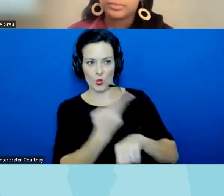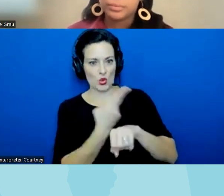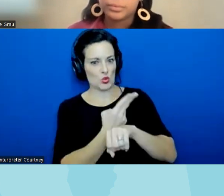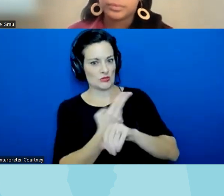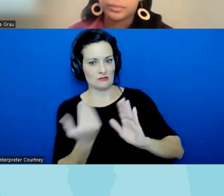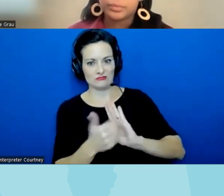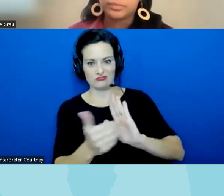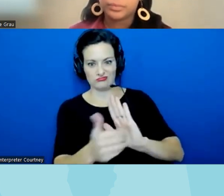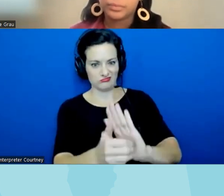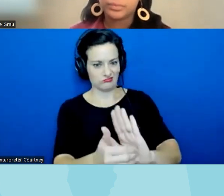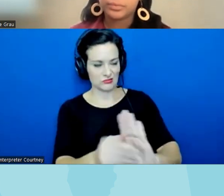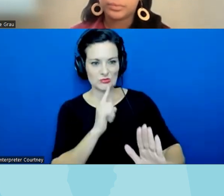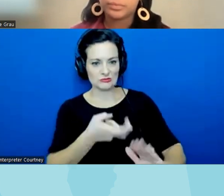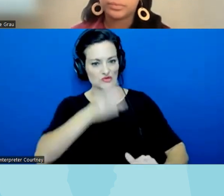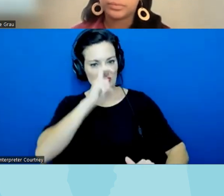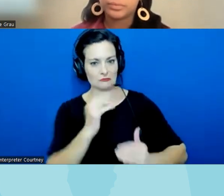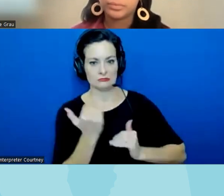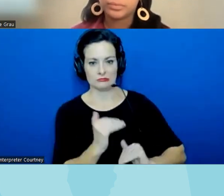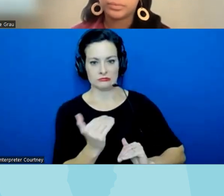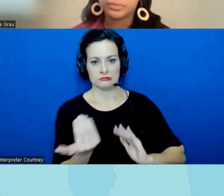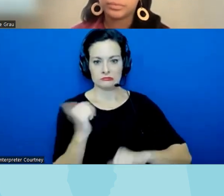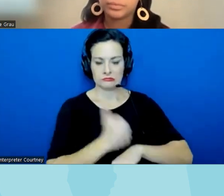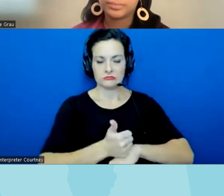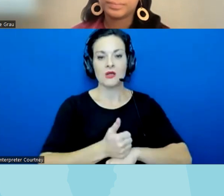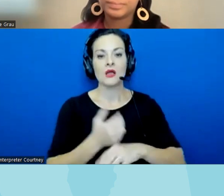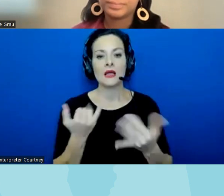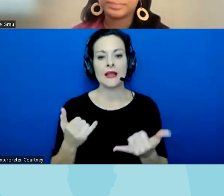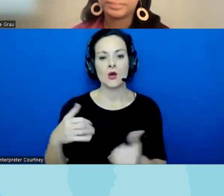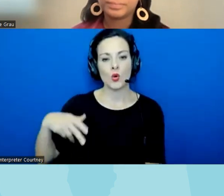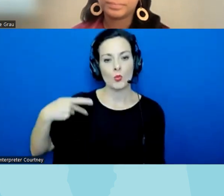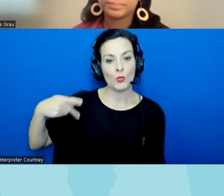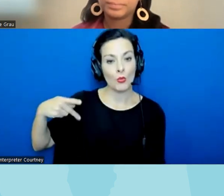we've made some progress on corporal punishment now parents have to be notified that corporal